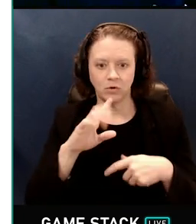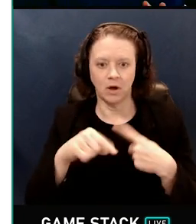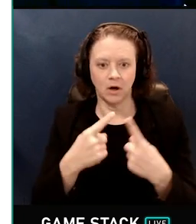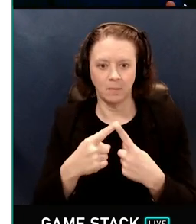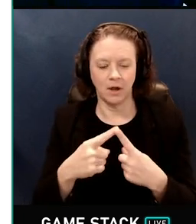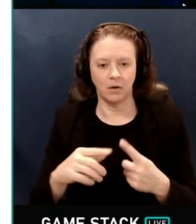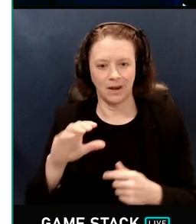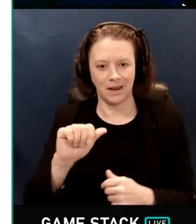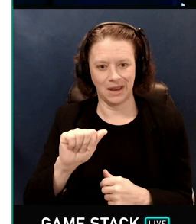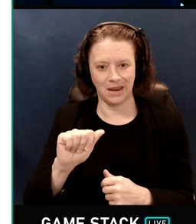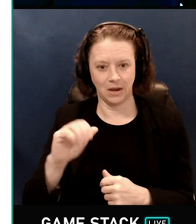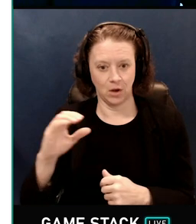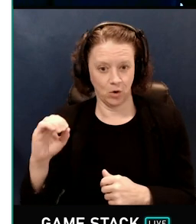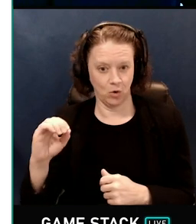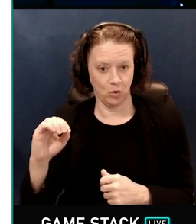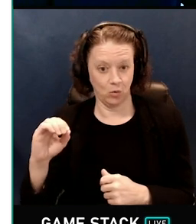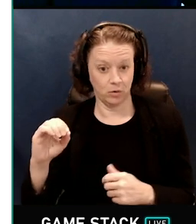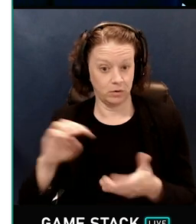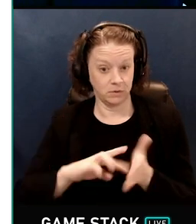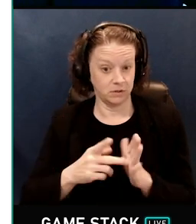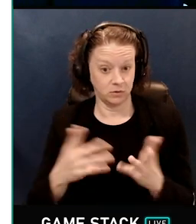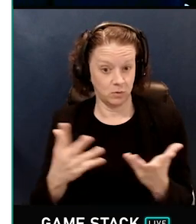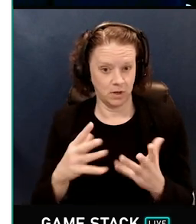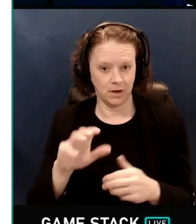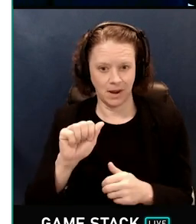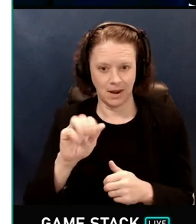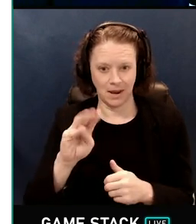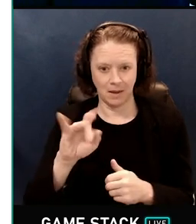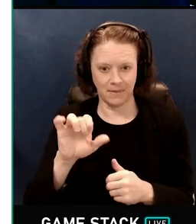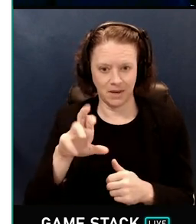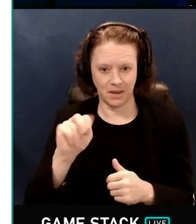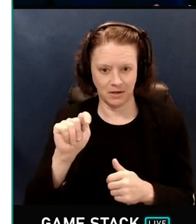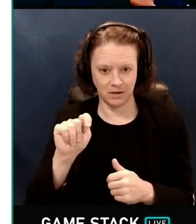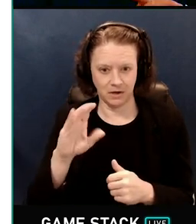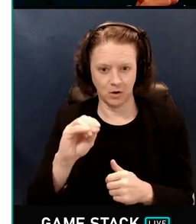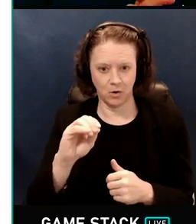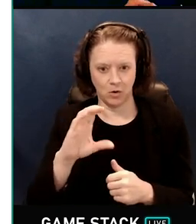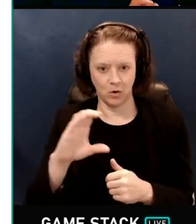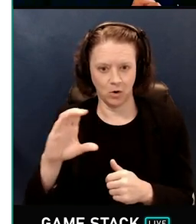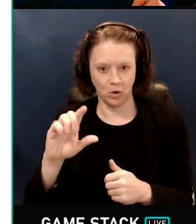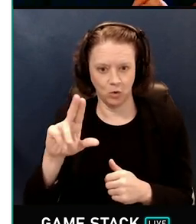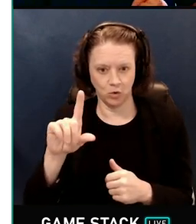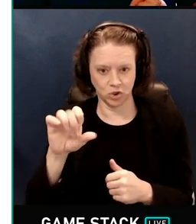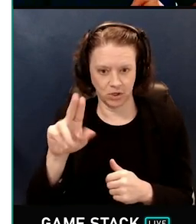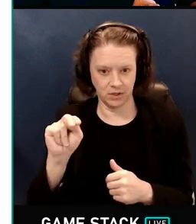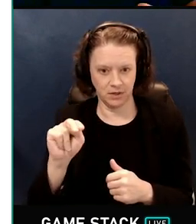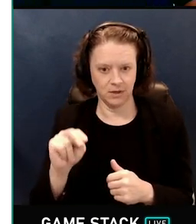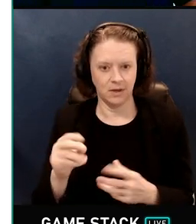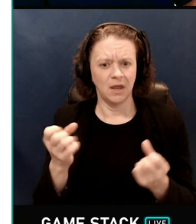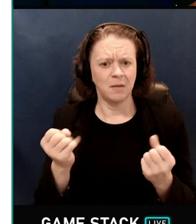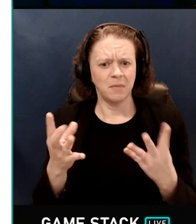ambient occlusion, and how it differs from global illumination. And a lot of you probably have a pretty good